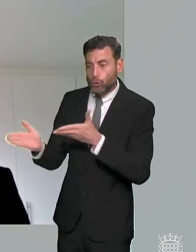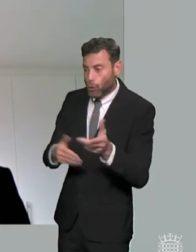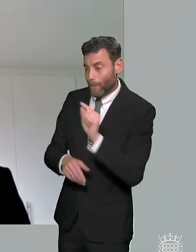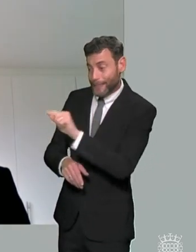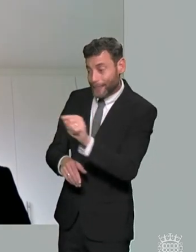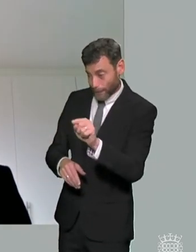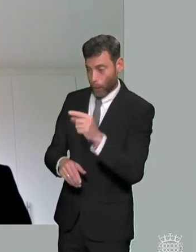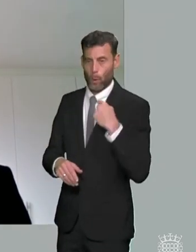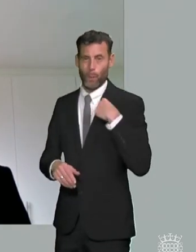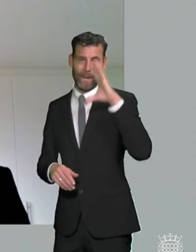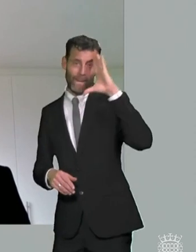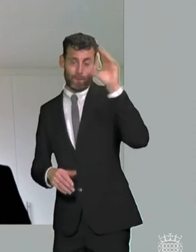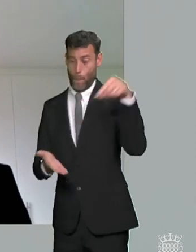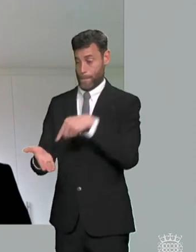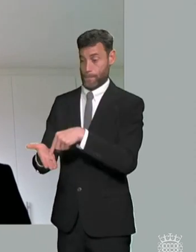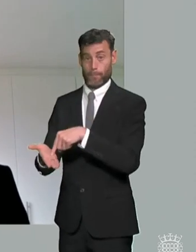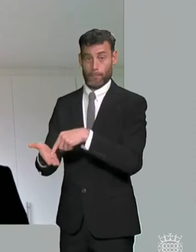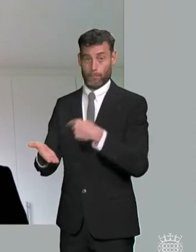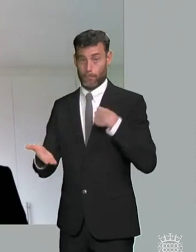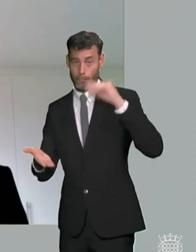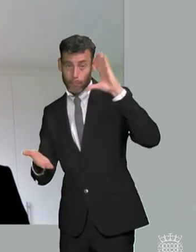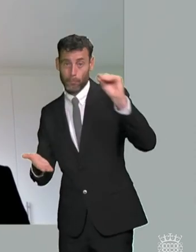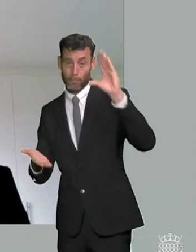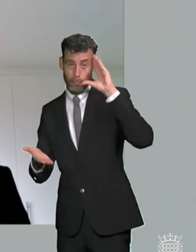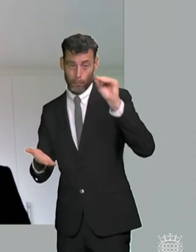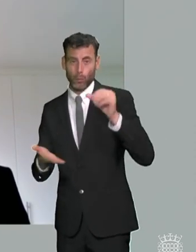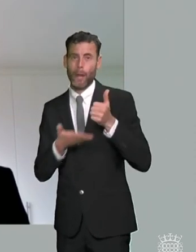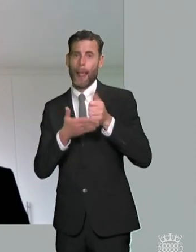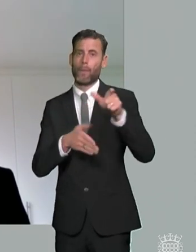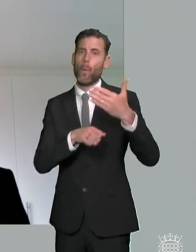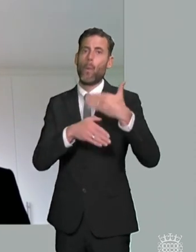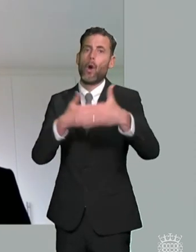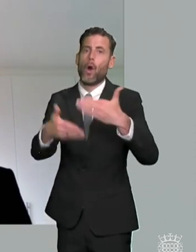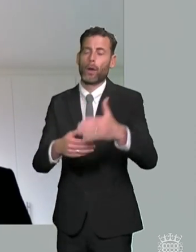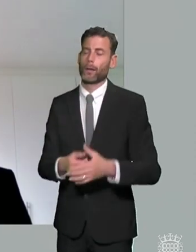their work um in terms of the extending our powers as i said a few times in this